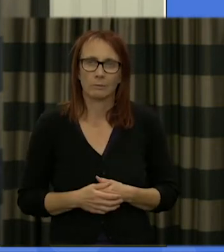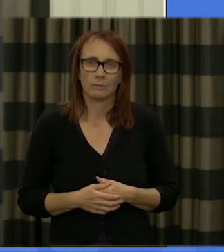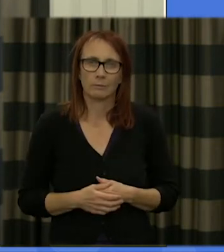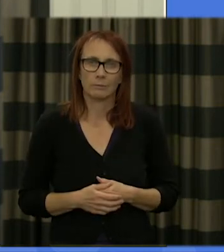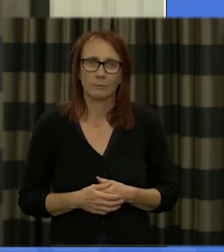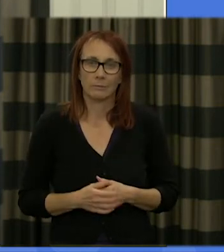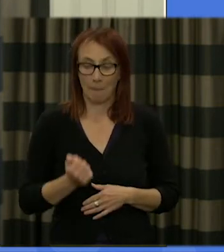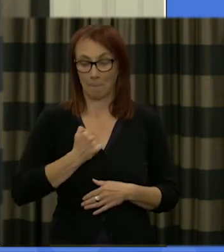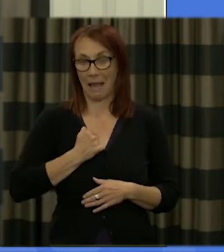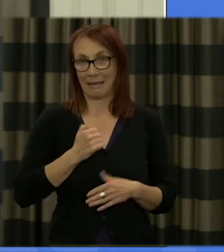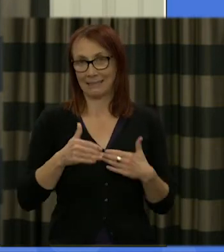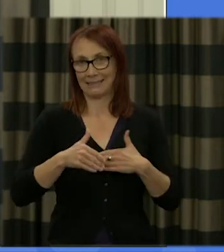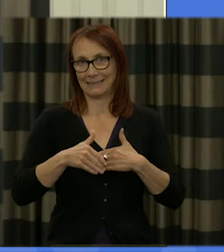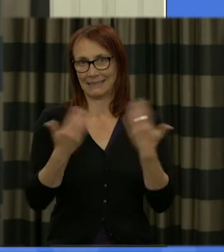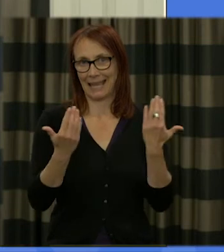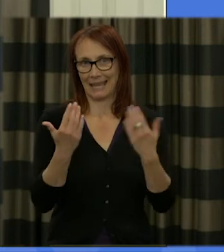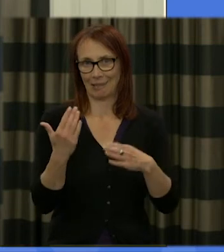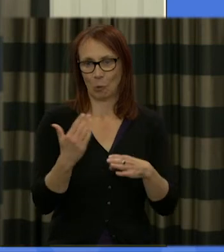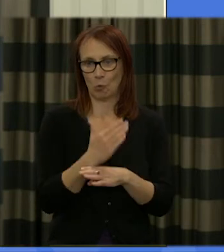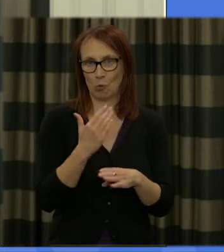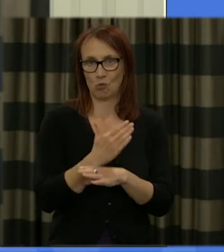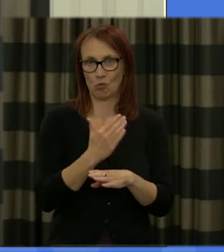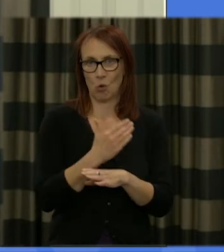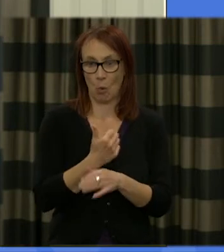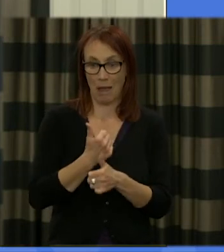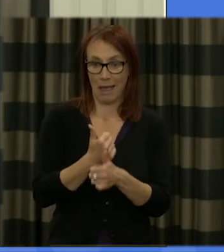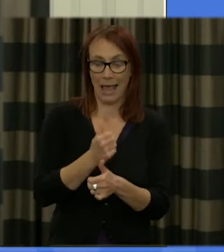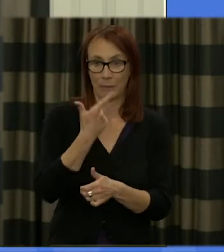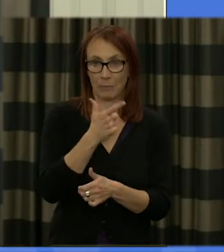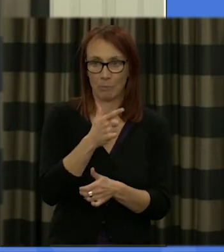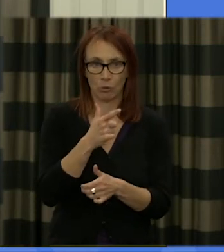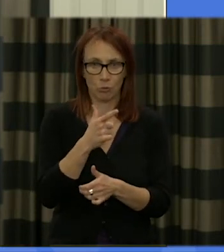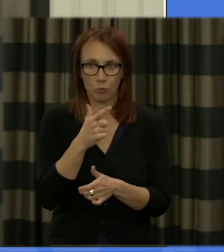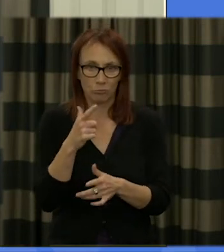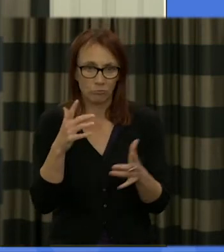my day job so I I'm I help people to find solutions where there appear to be